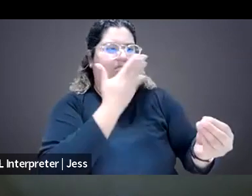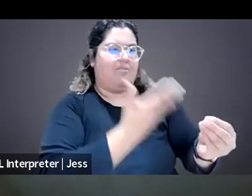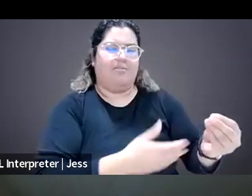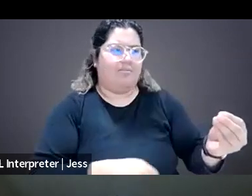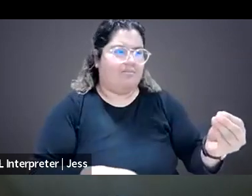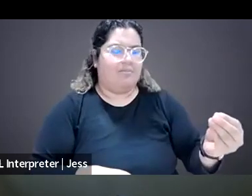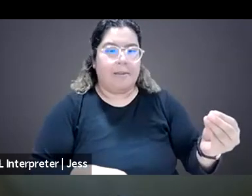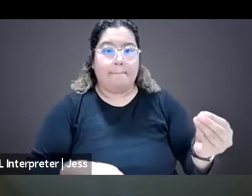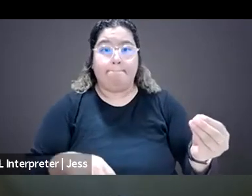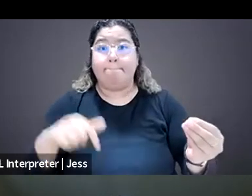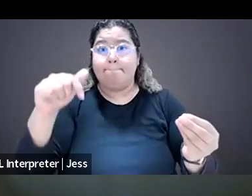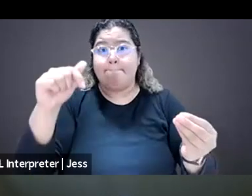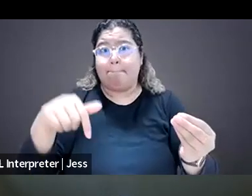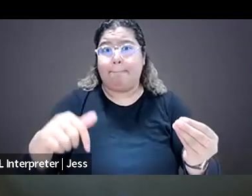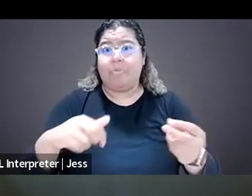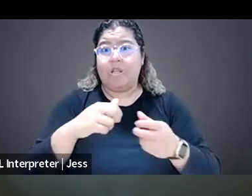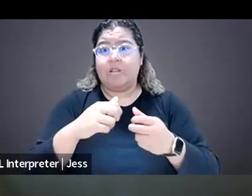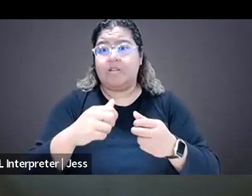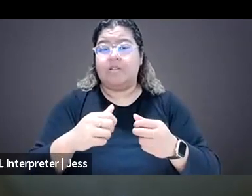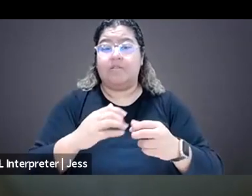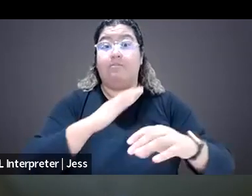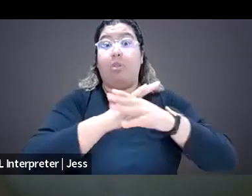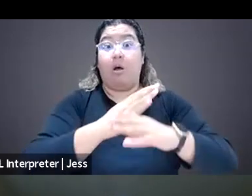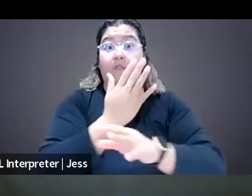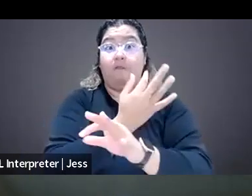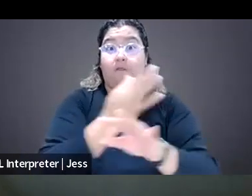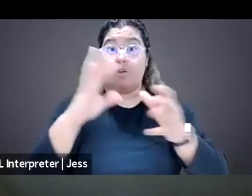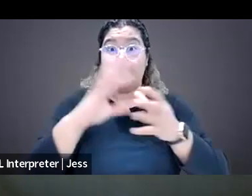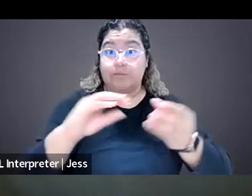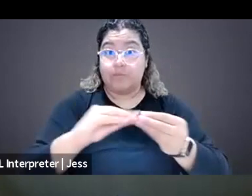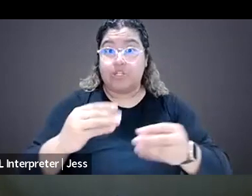it's a problem for free speech, for free press. And it's also a problem for diversity